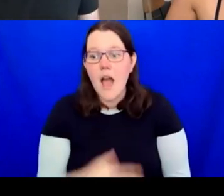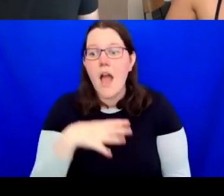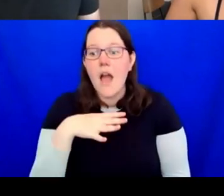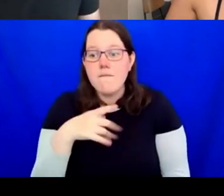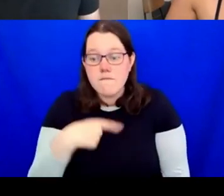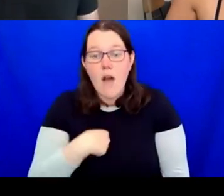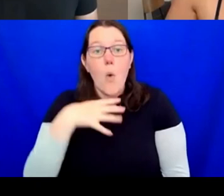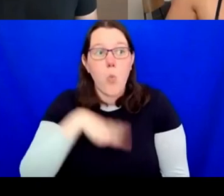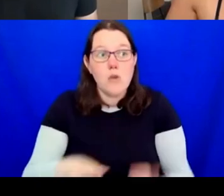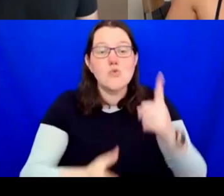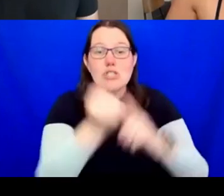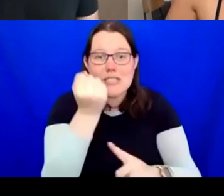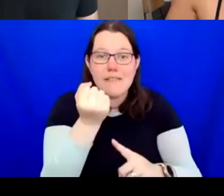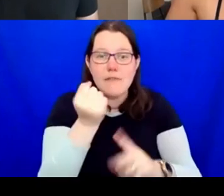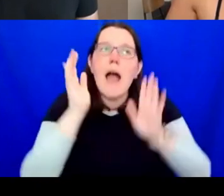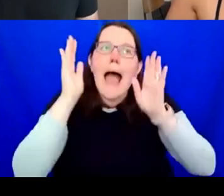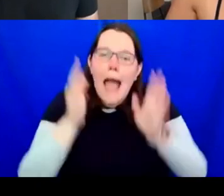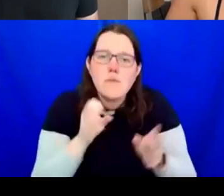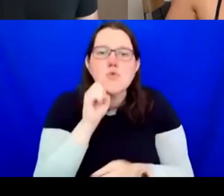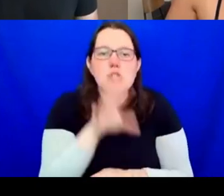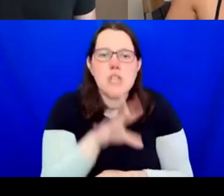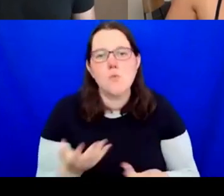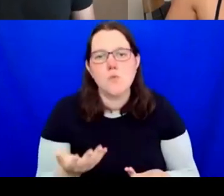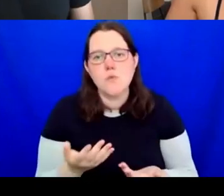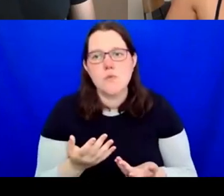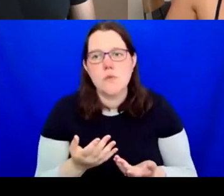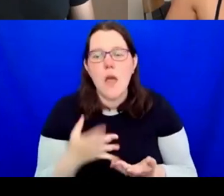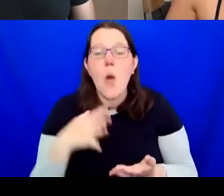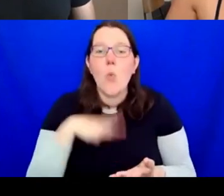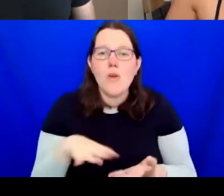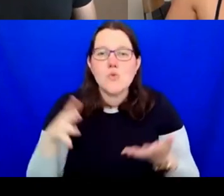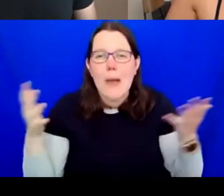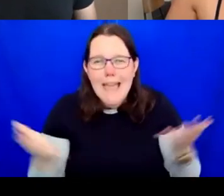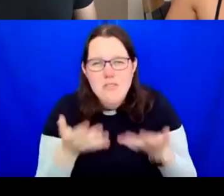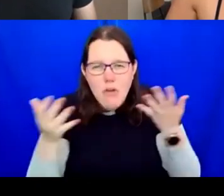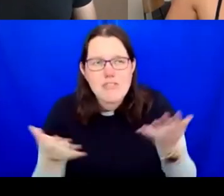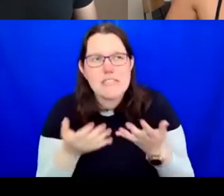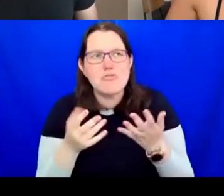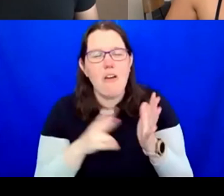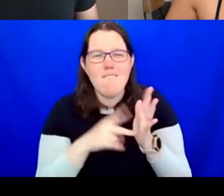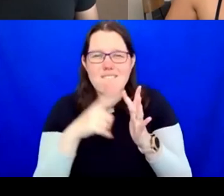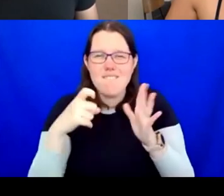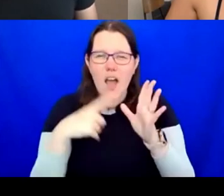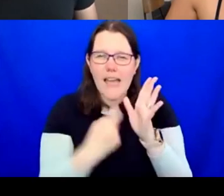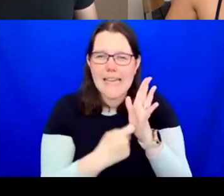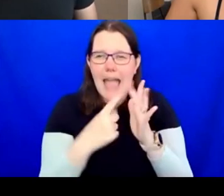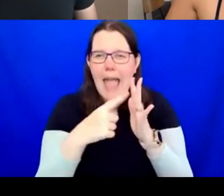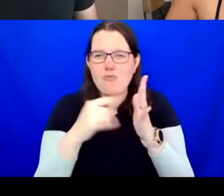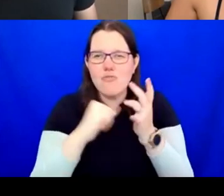It's about encouraging vicariousness and trying to kind of get people to actually understand,